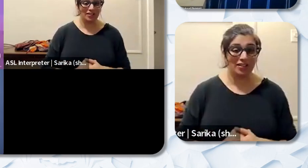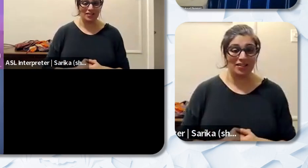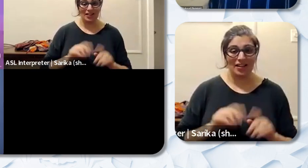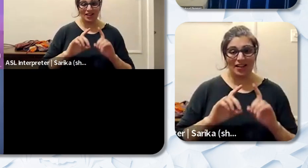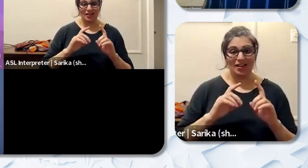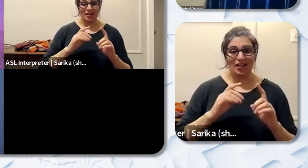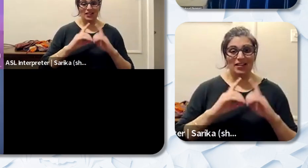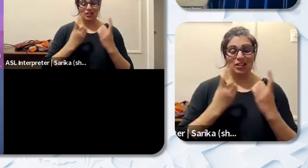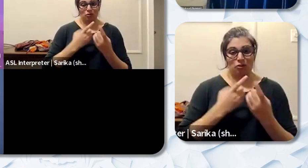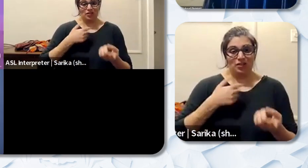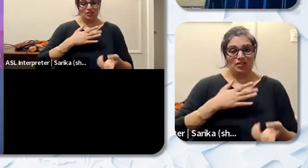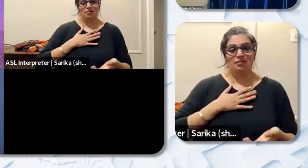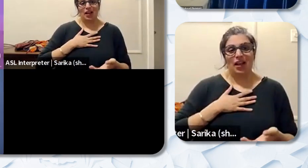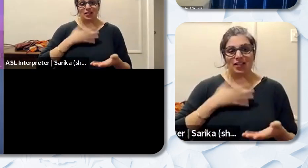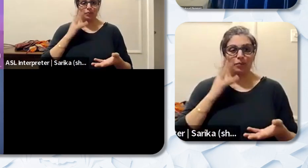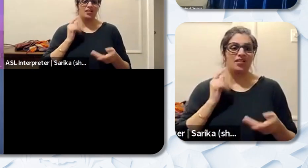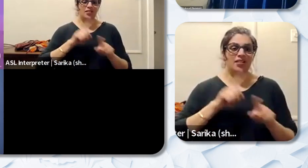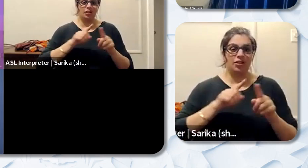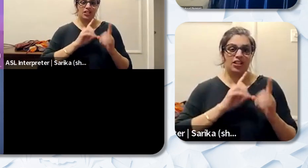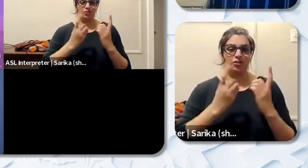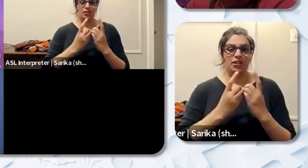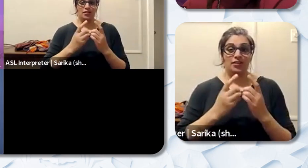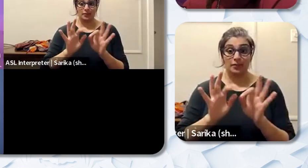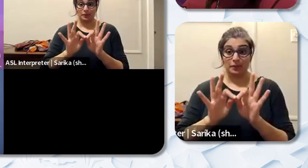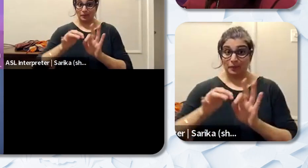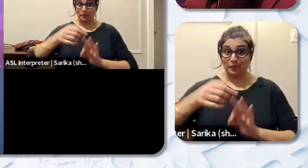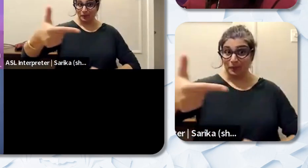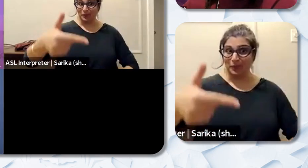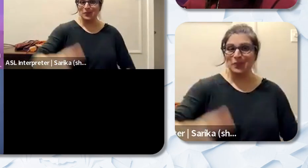worked at and the teachers that I've spoken with. Dr. Jacquelyn Ollison: Yes thank you Mr. Okonkwo